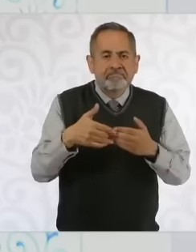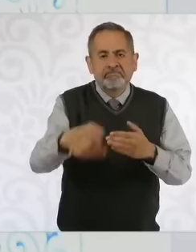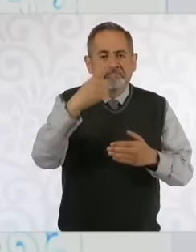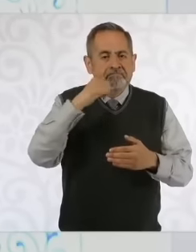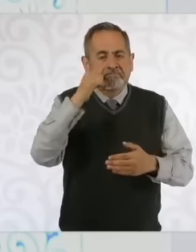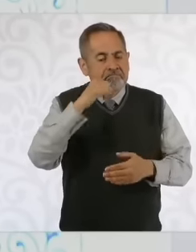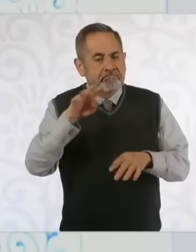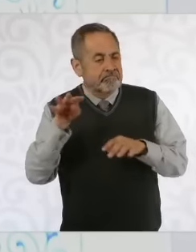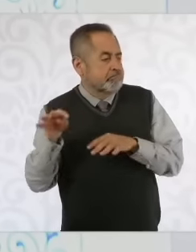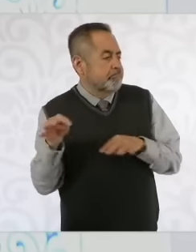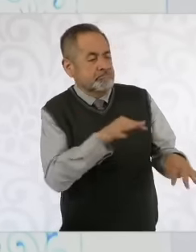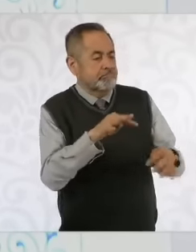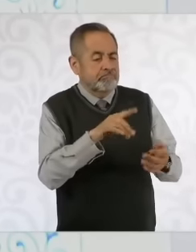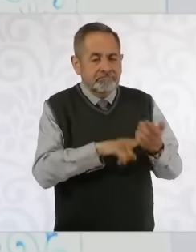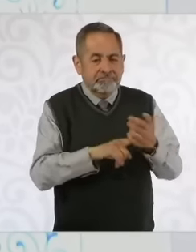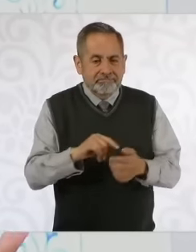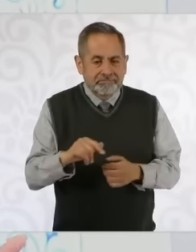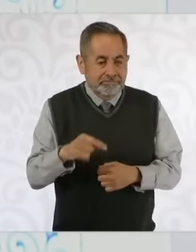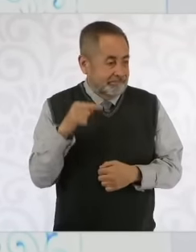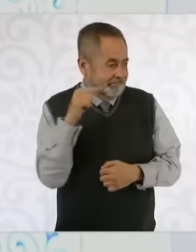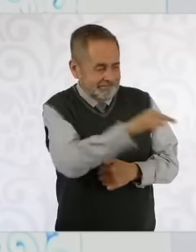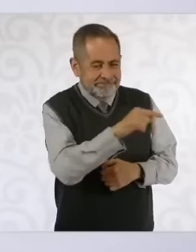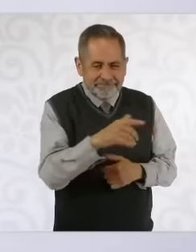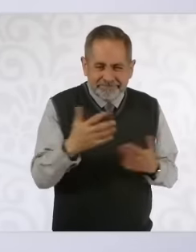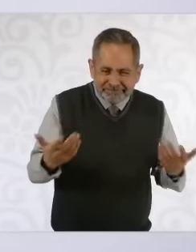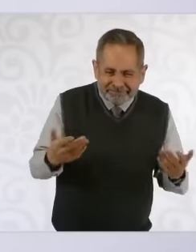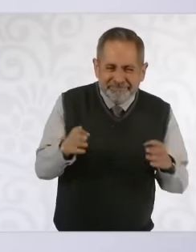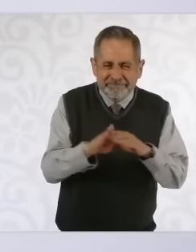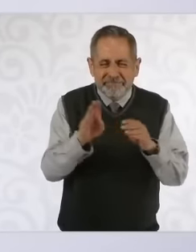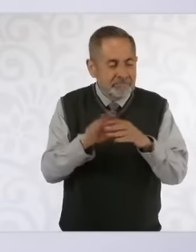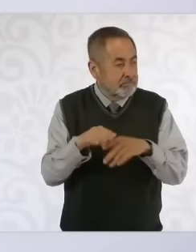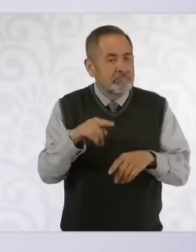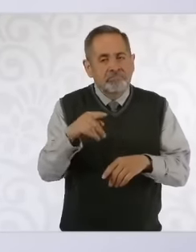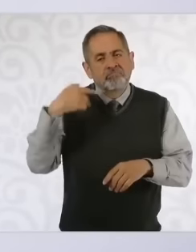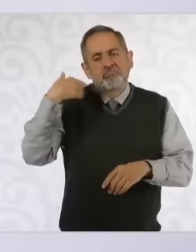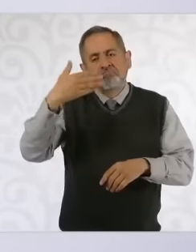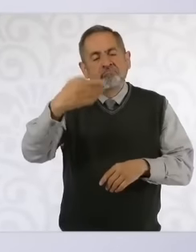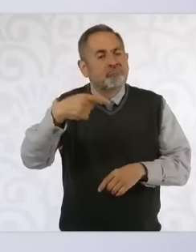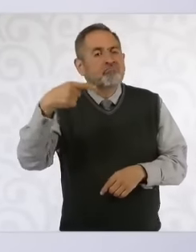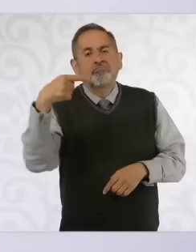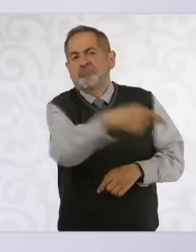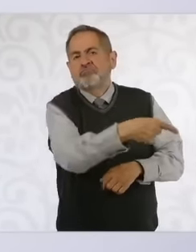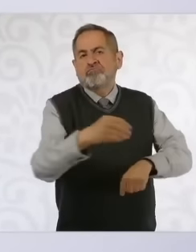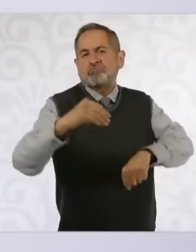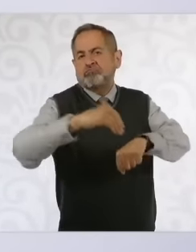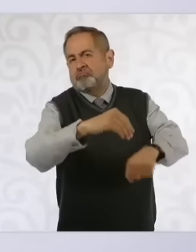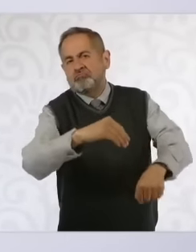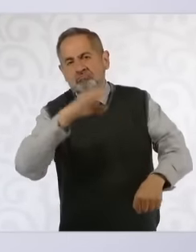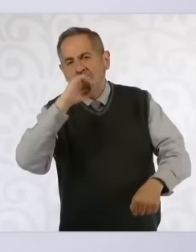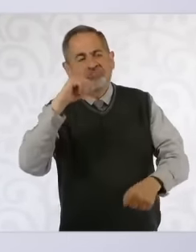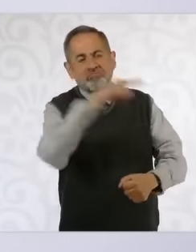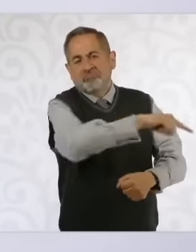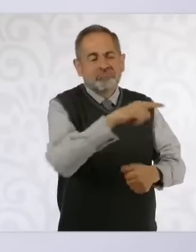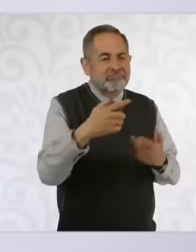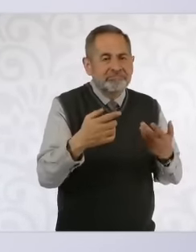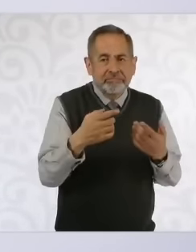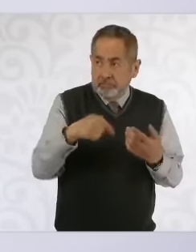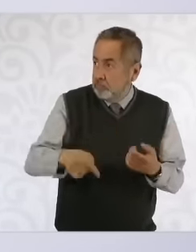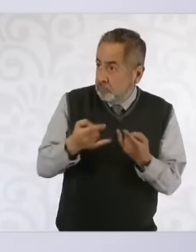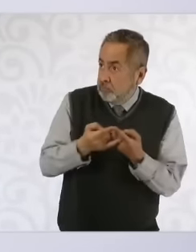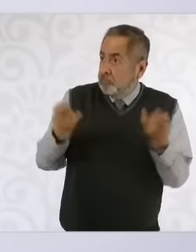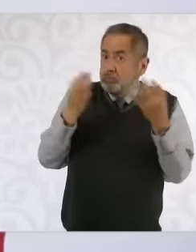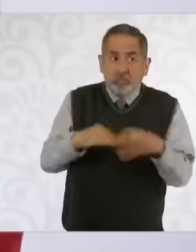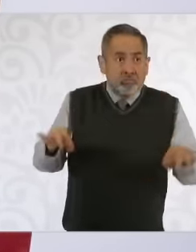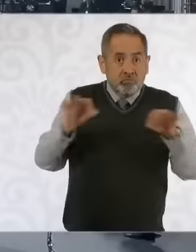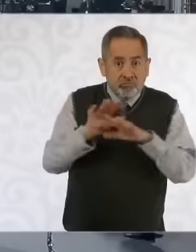are going to say how they behaved in such an important moment of transformation for the country again and